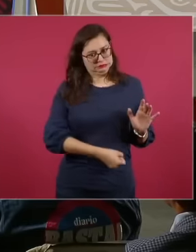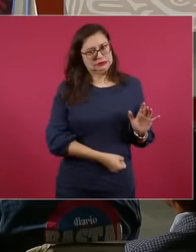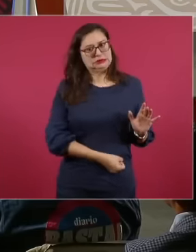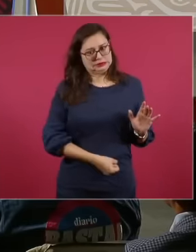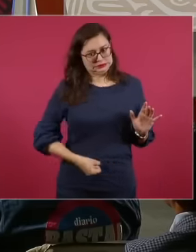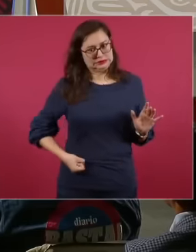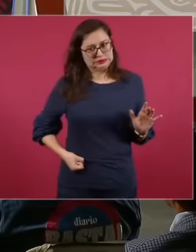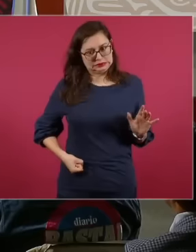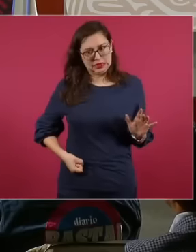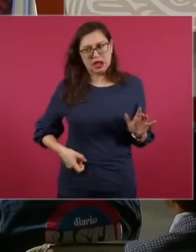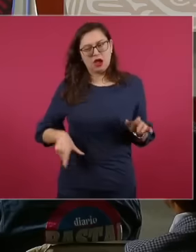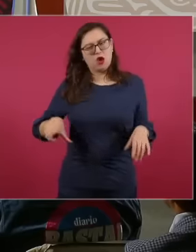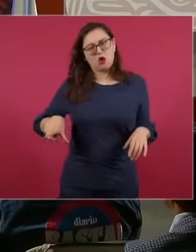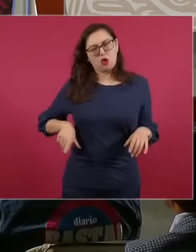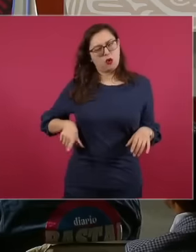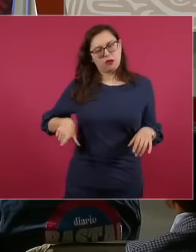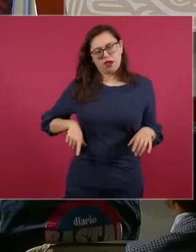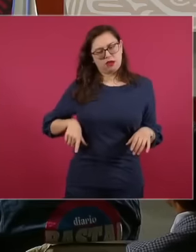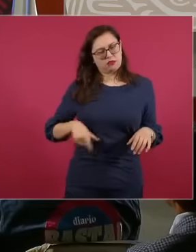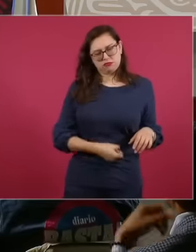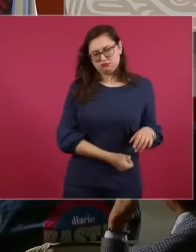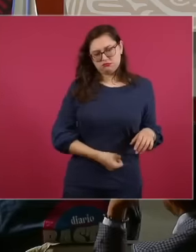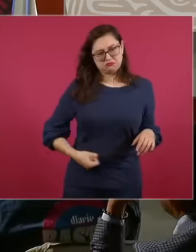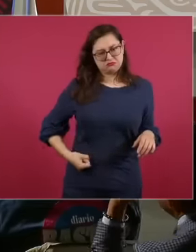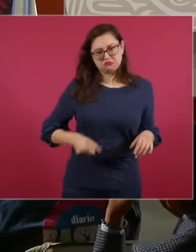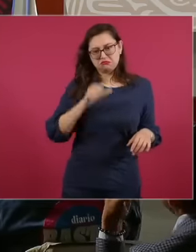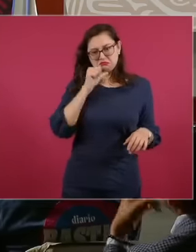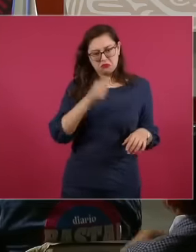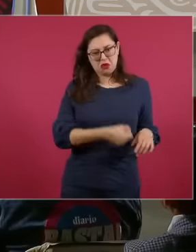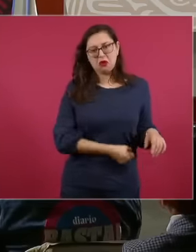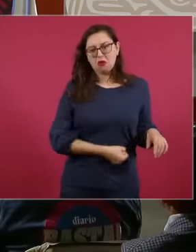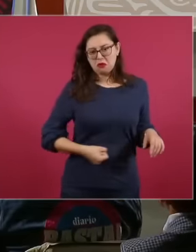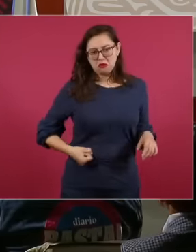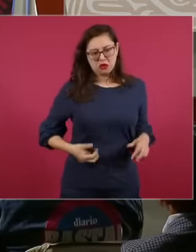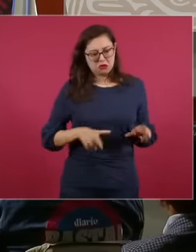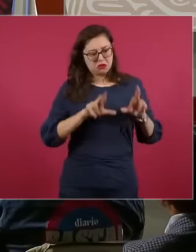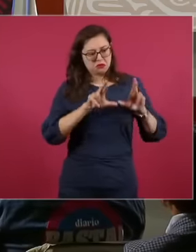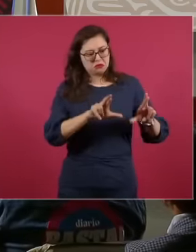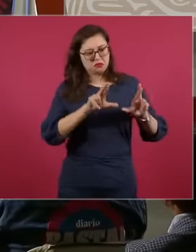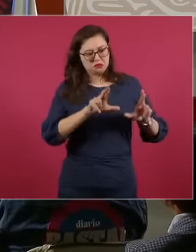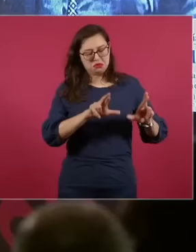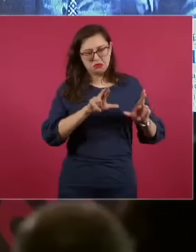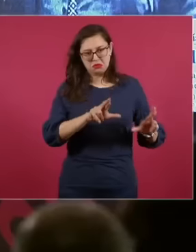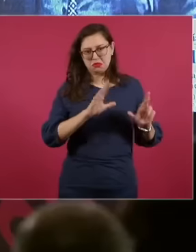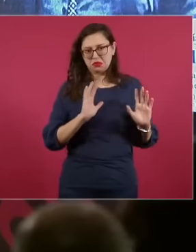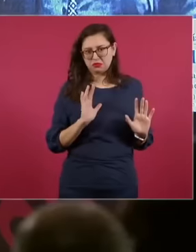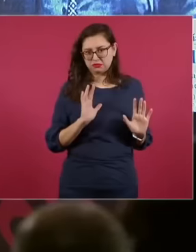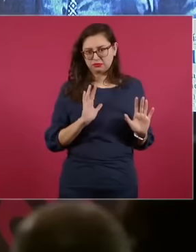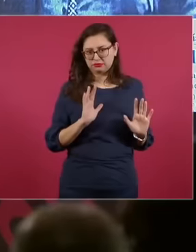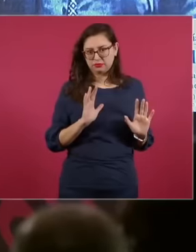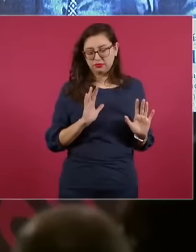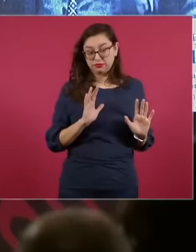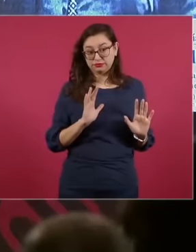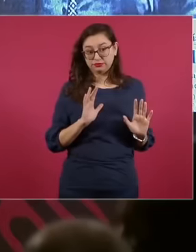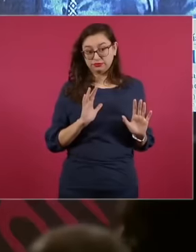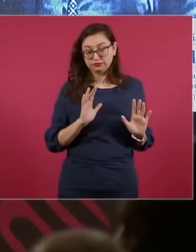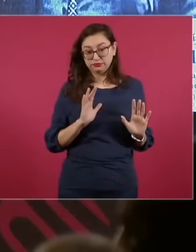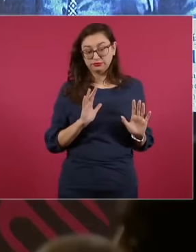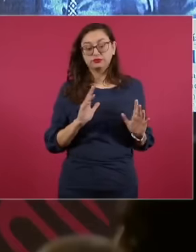the government did not tighten the belt then With sedillo it is that it disappears, for example,